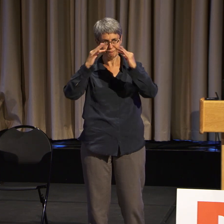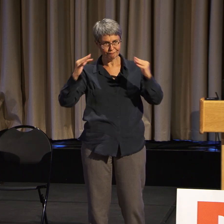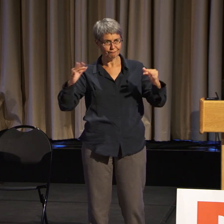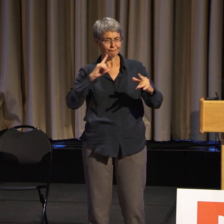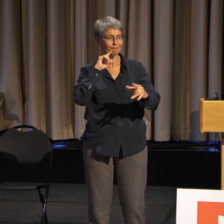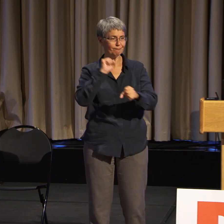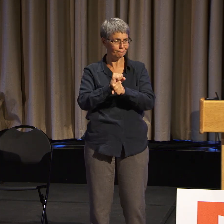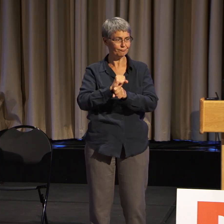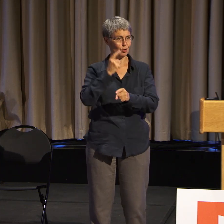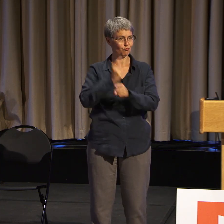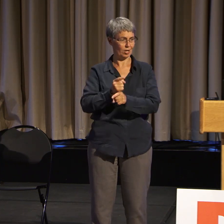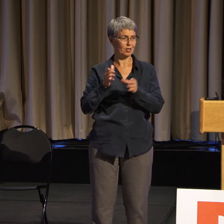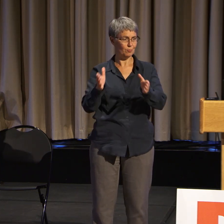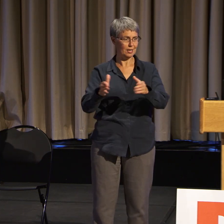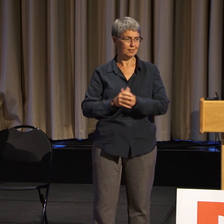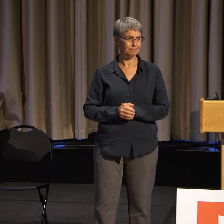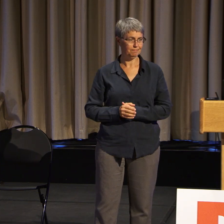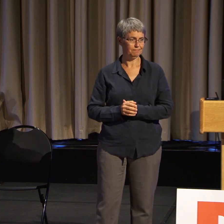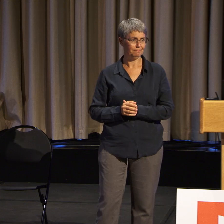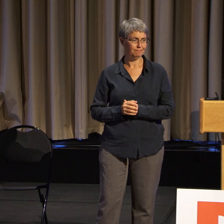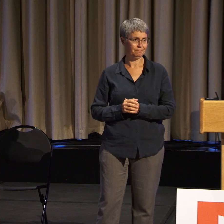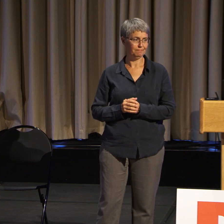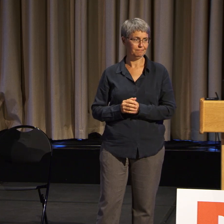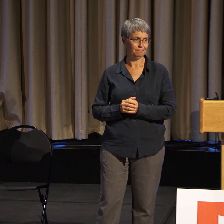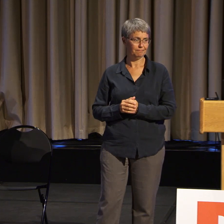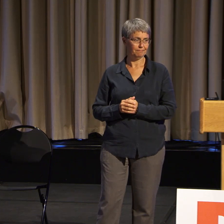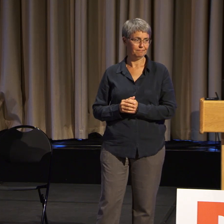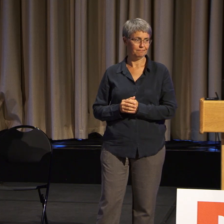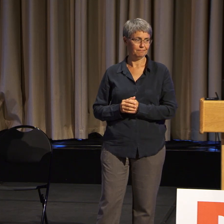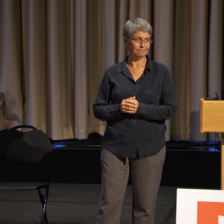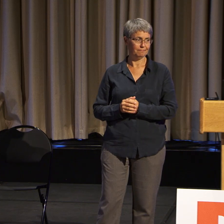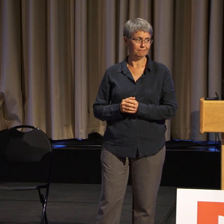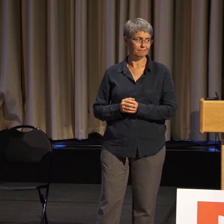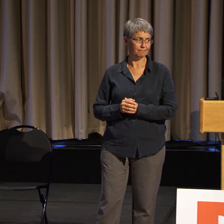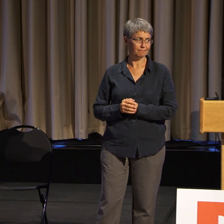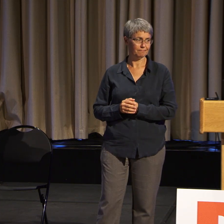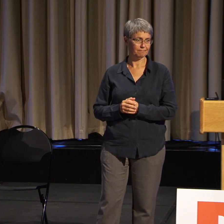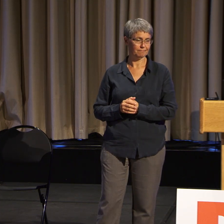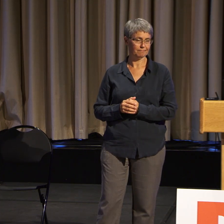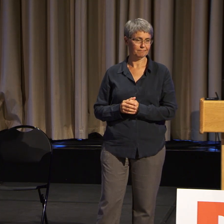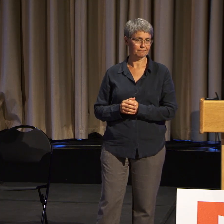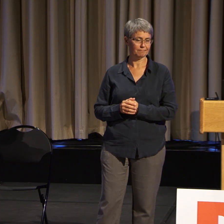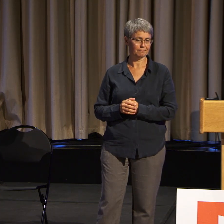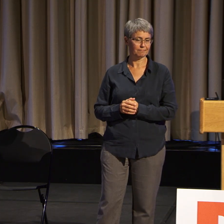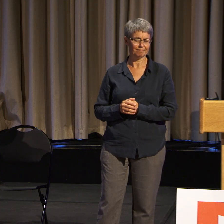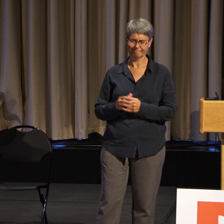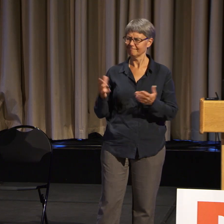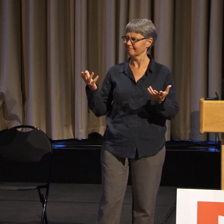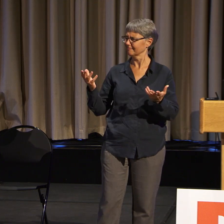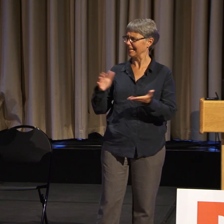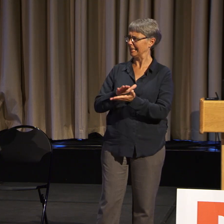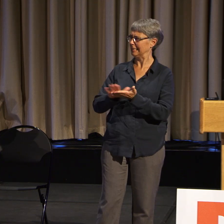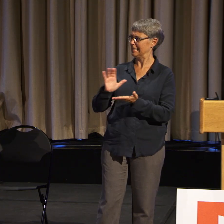But right now we wanted to clean our own house first.